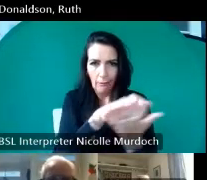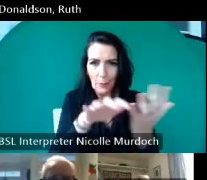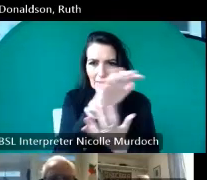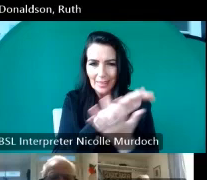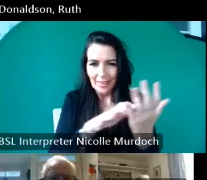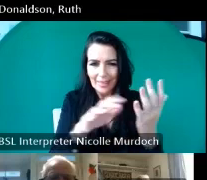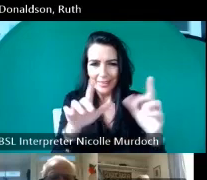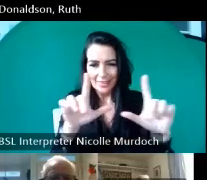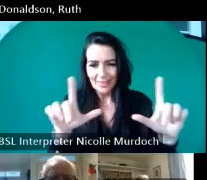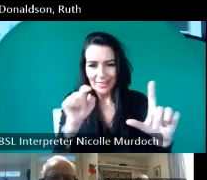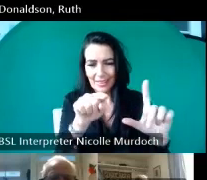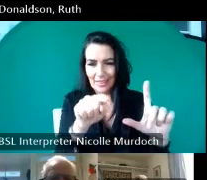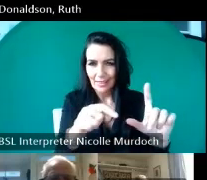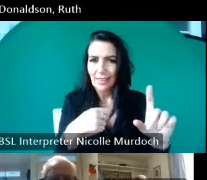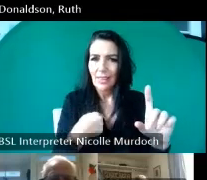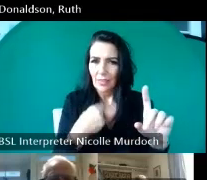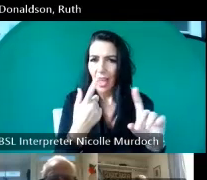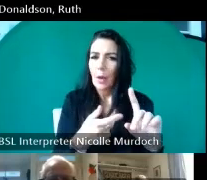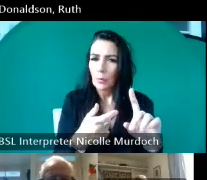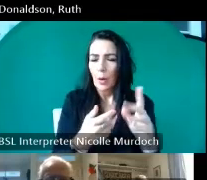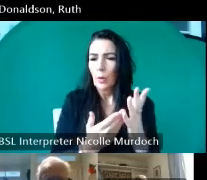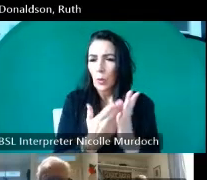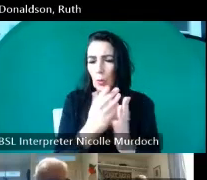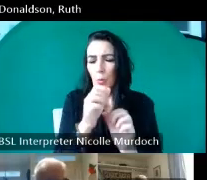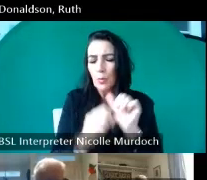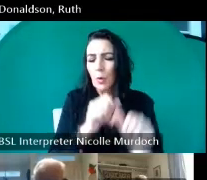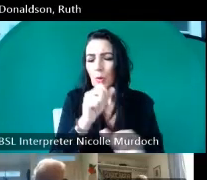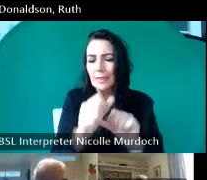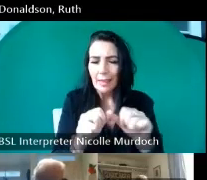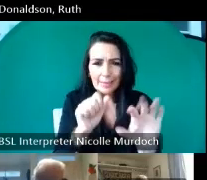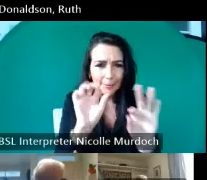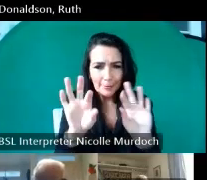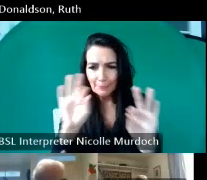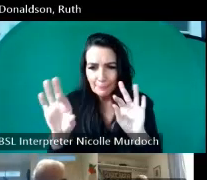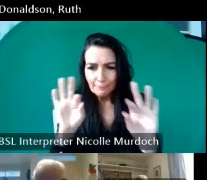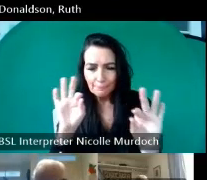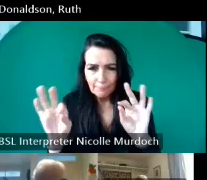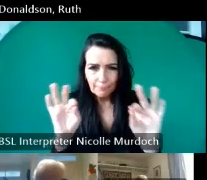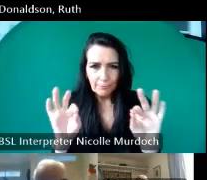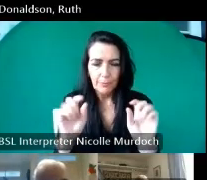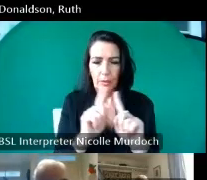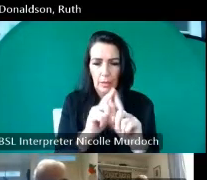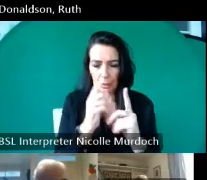was part of our curation process where we took the stories we decided which ones we